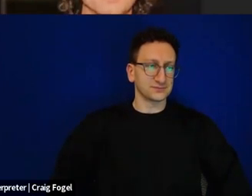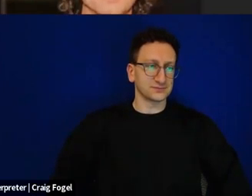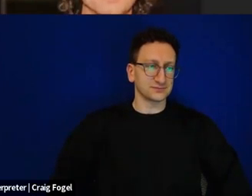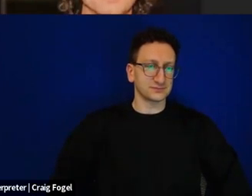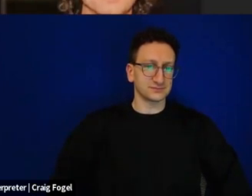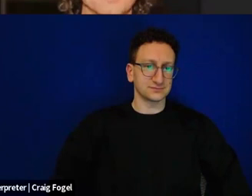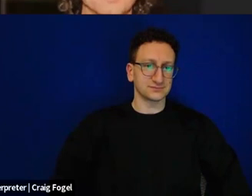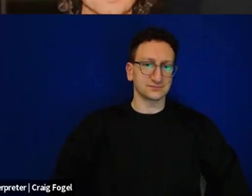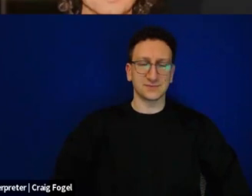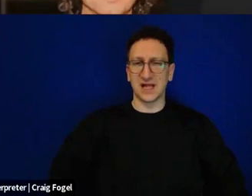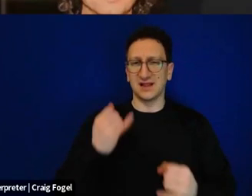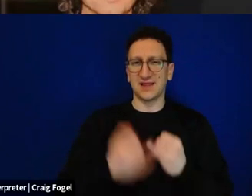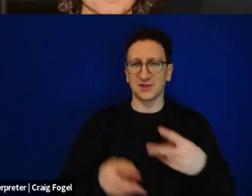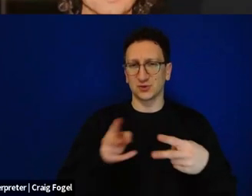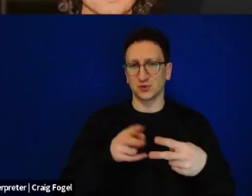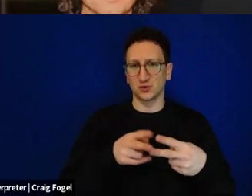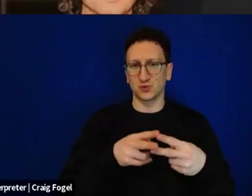Two last texts I want to end with, and they are stories, I believe,